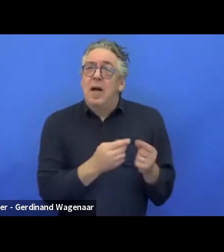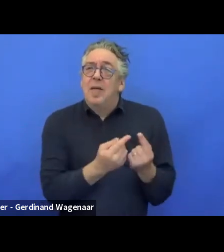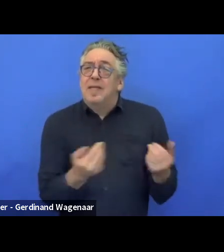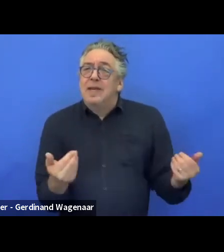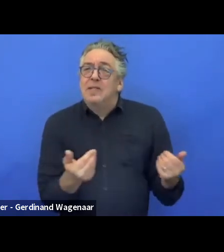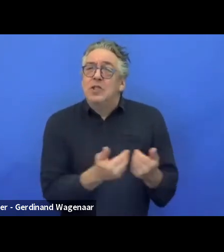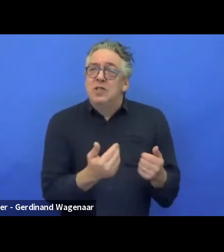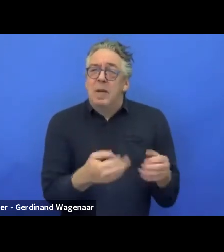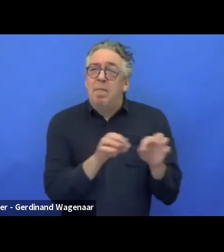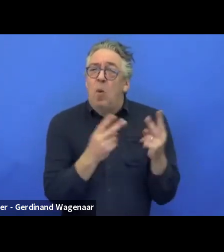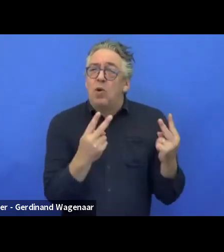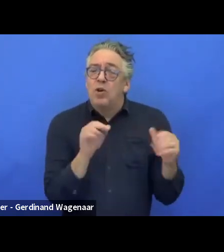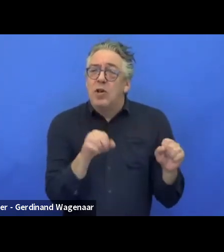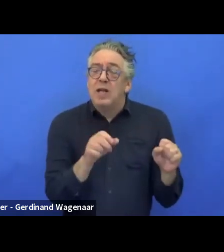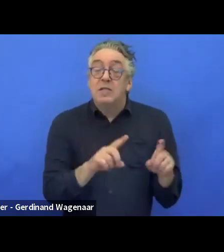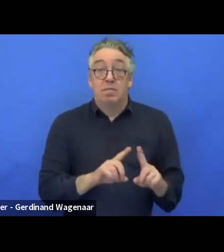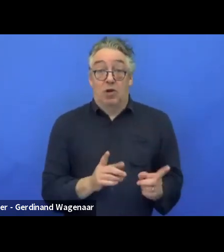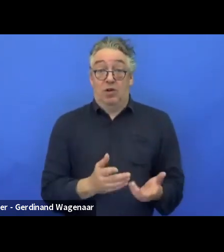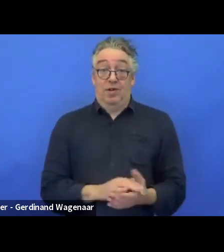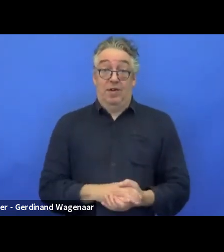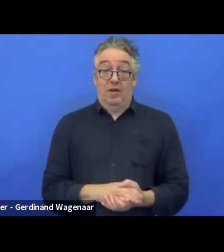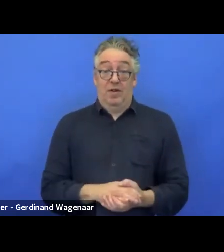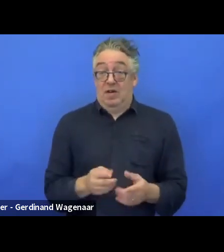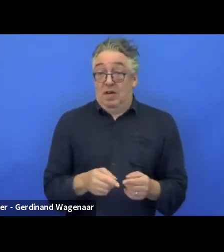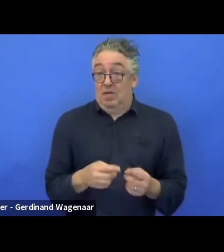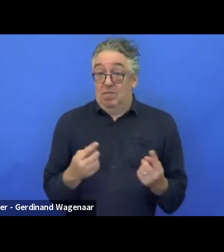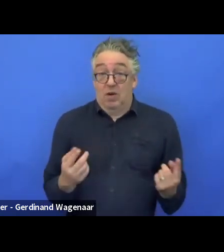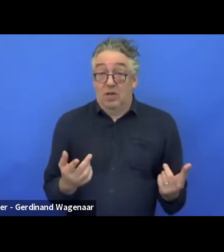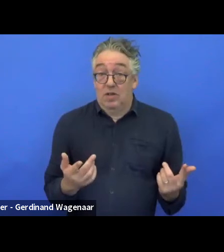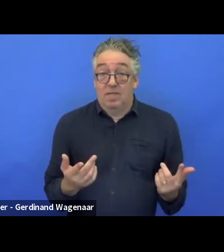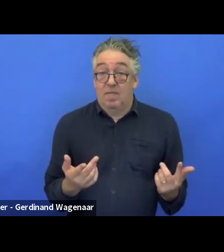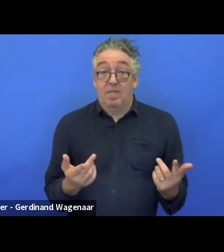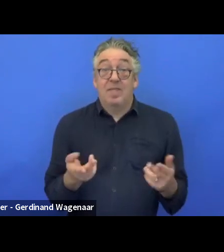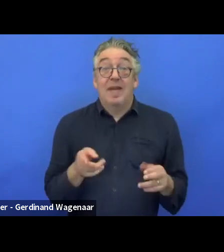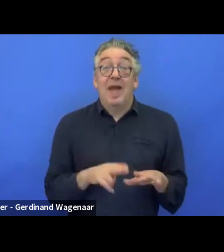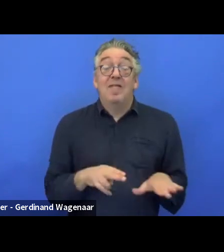if we spill any liquid on the tablet, it has to be waterproof.